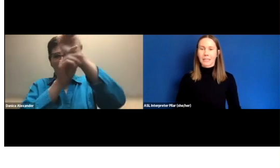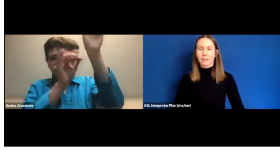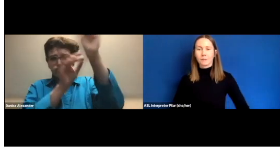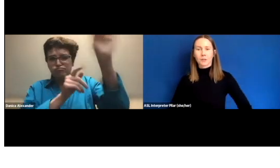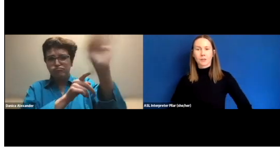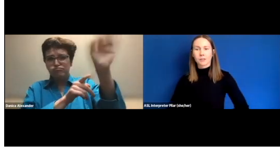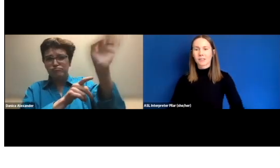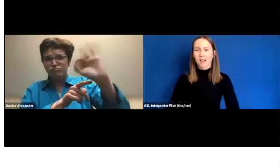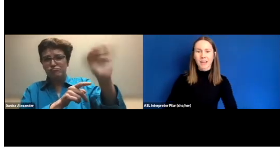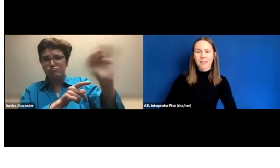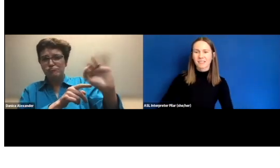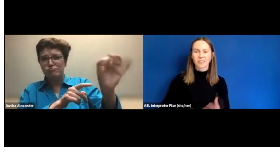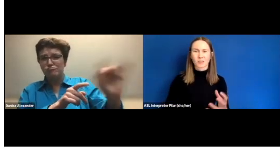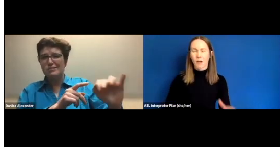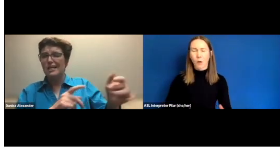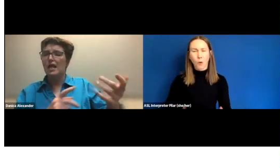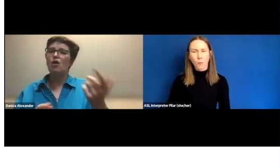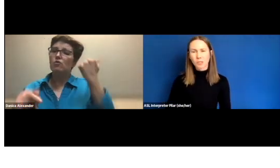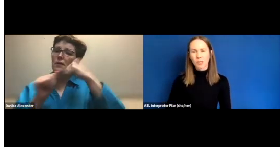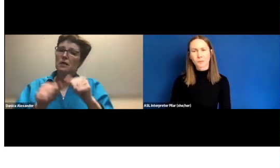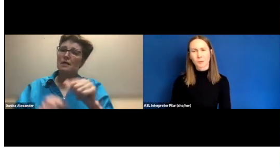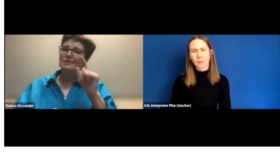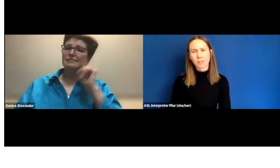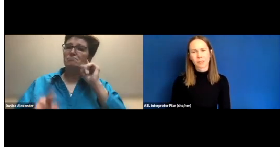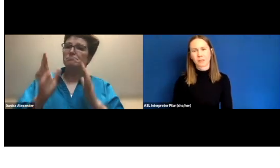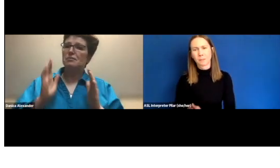If there's signs and there's a whole bunch of information on there.